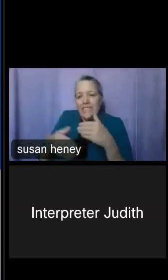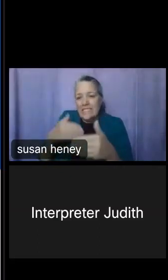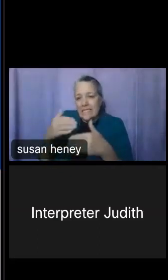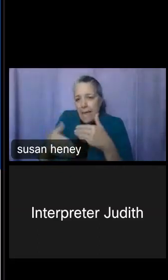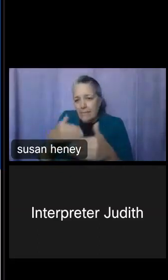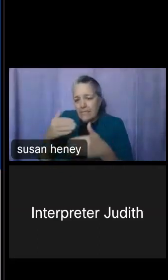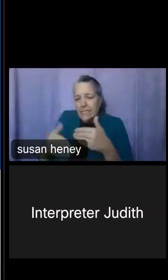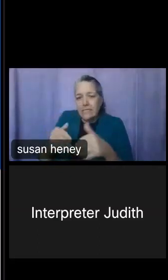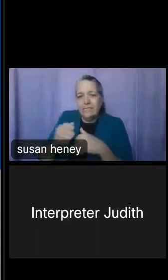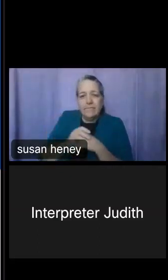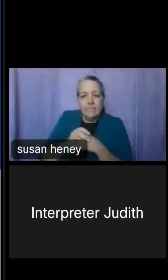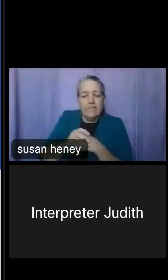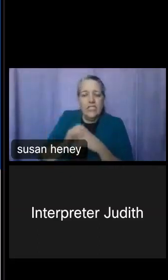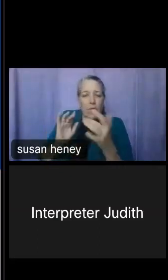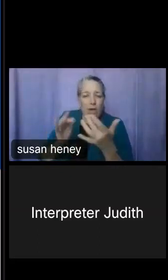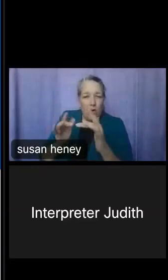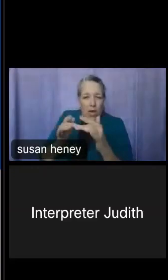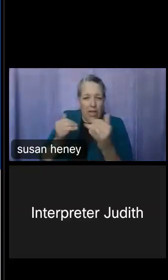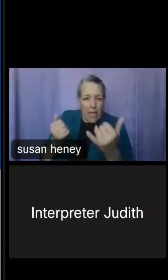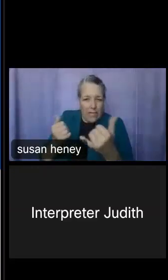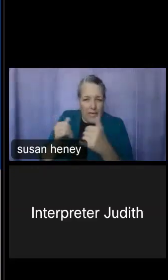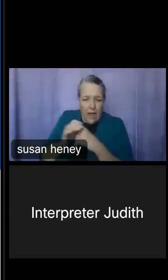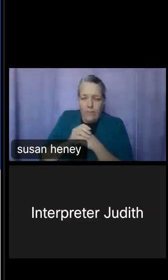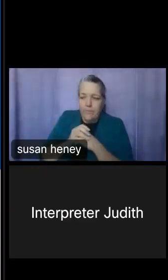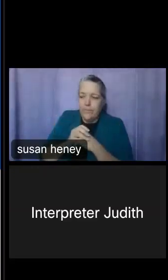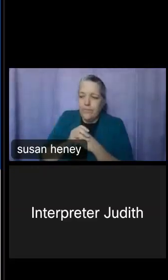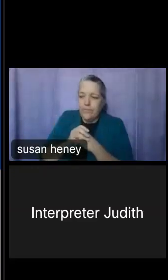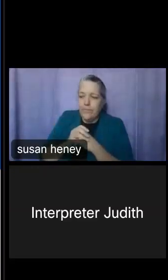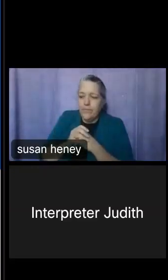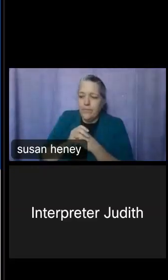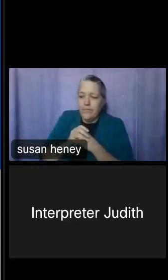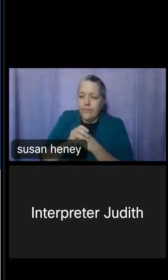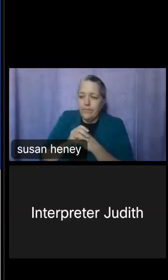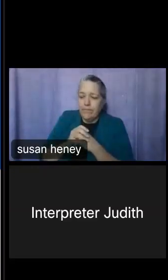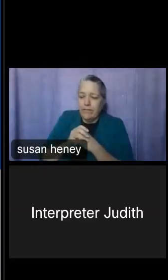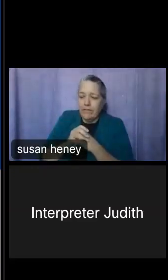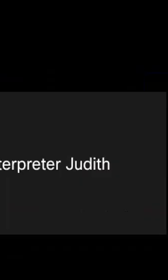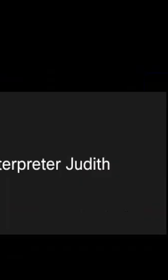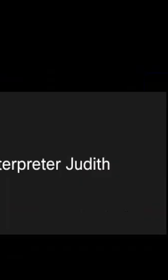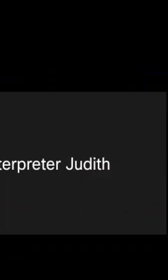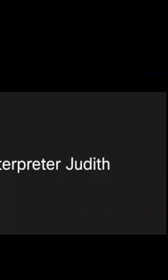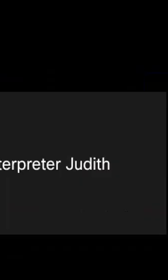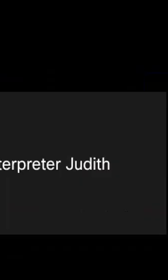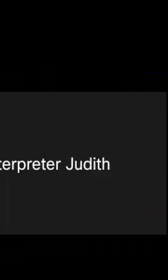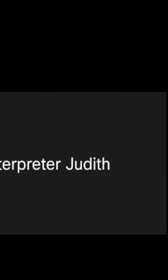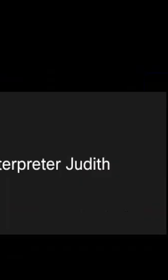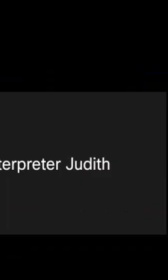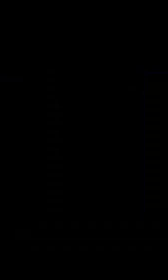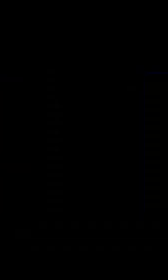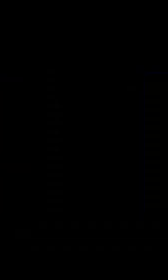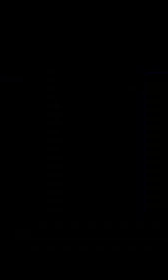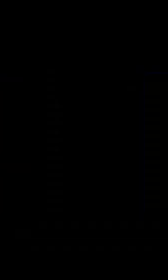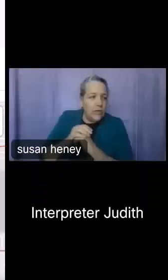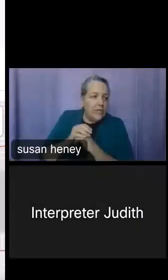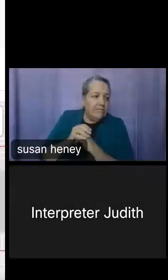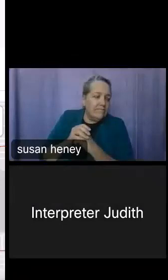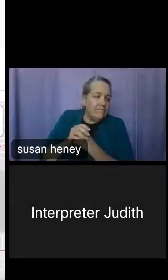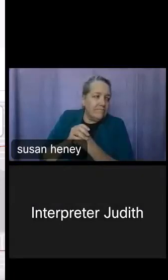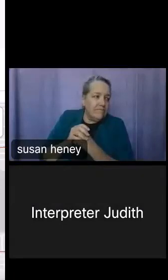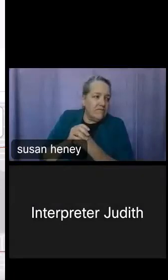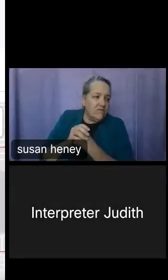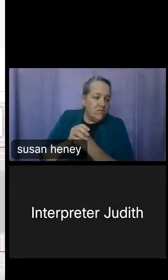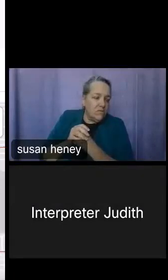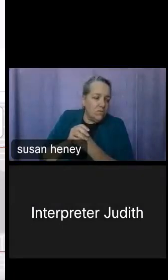me go online now, and just review for everybody who got there. So, I'm going to start from